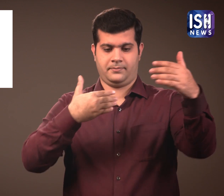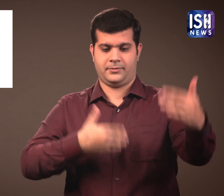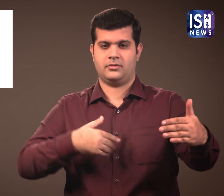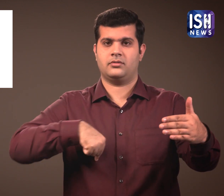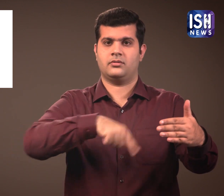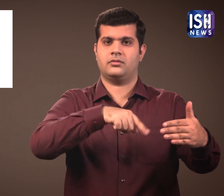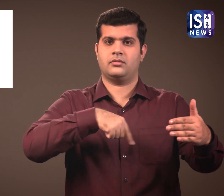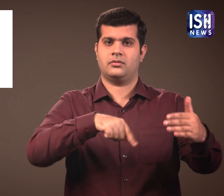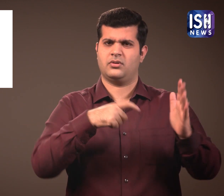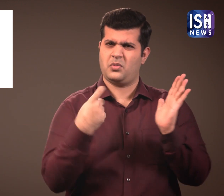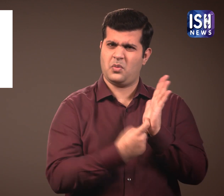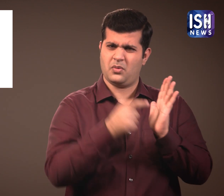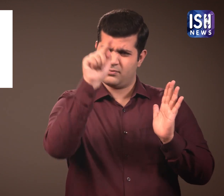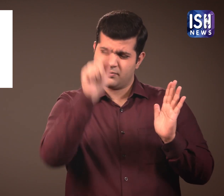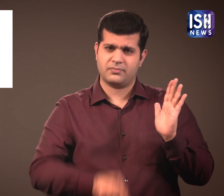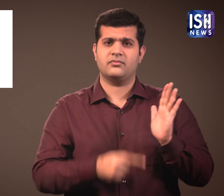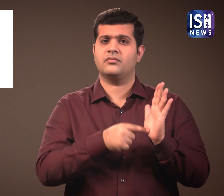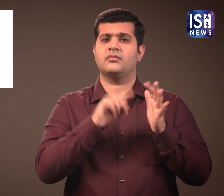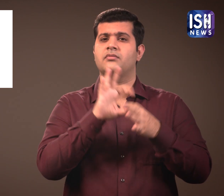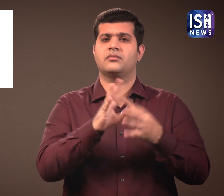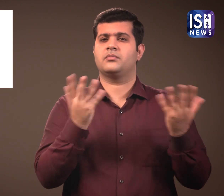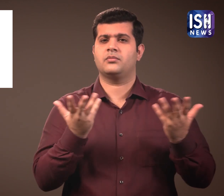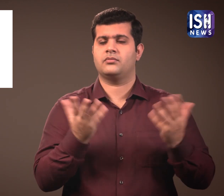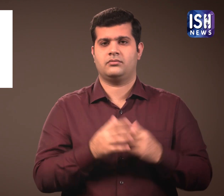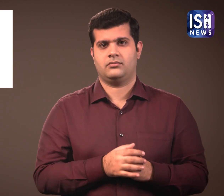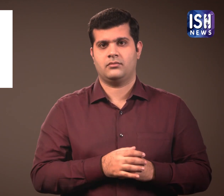The laws will be enforced in this period. What is it about?